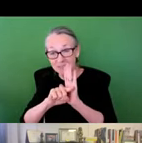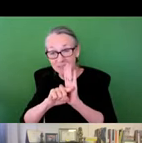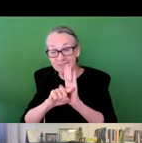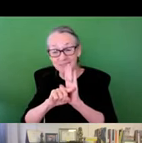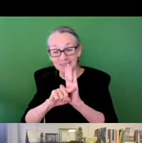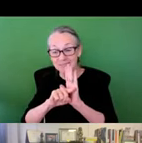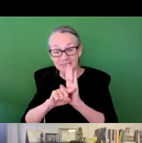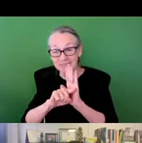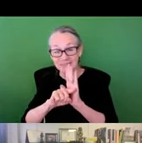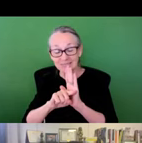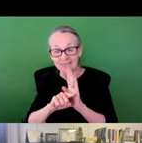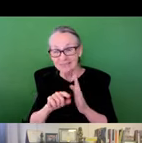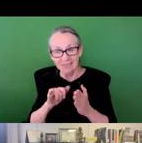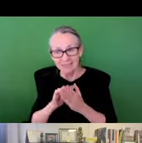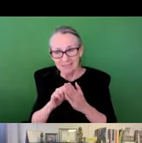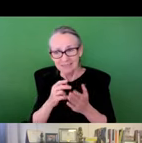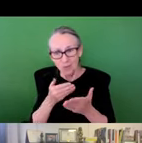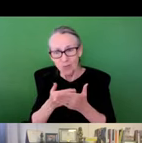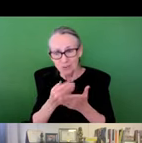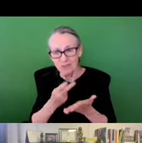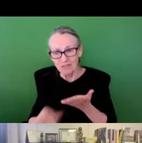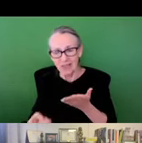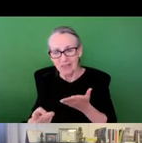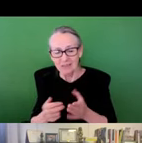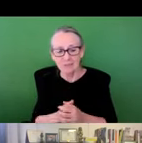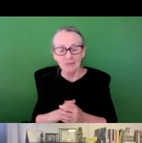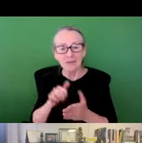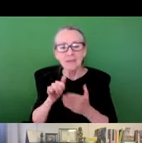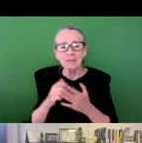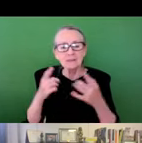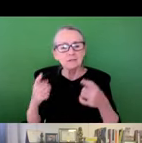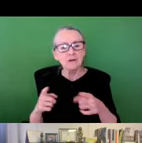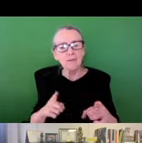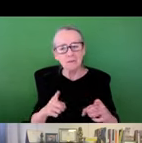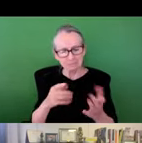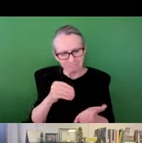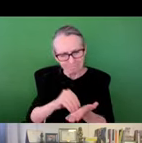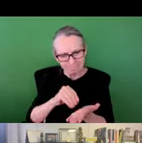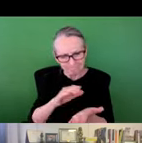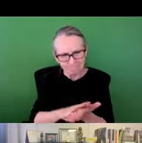they C minus in their most recent report card, just shy of a failing